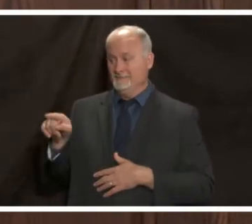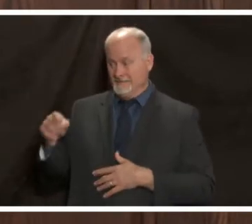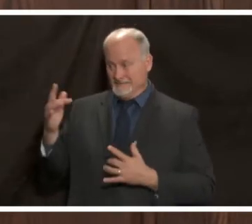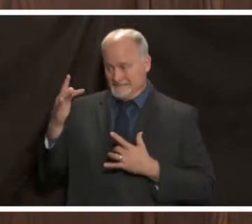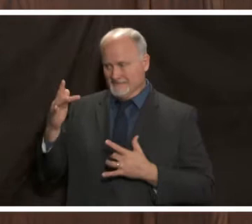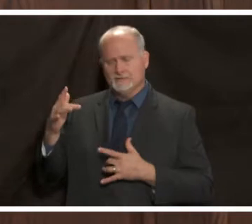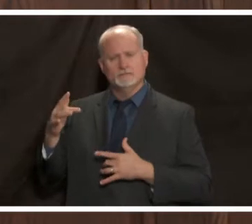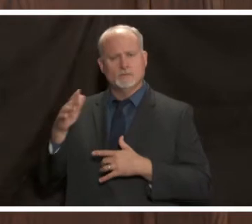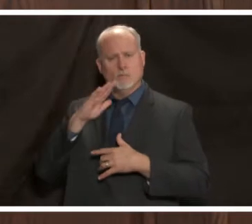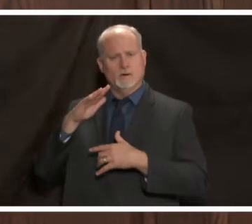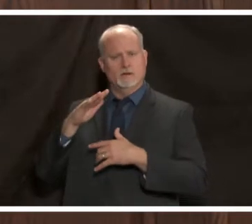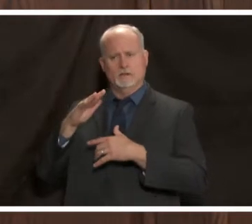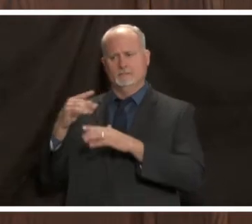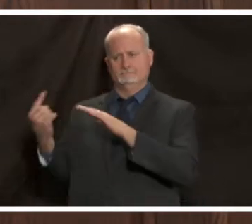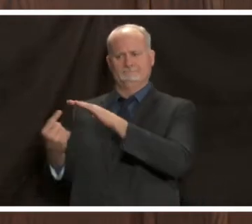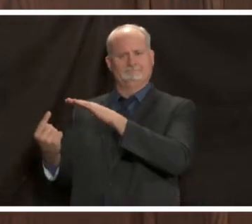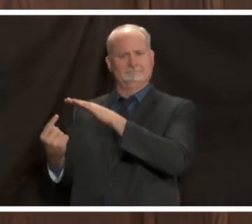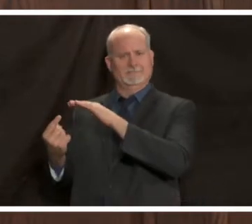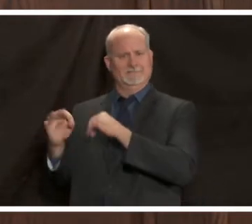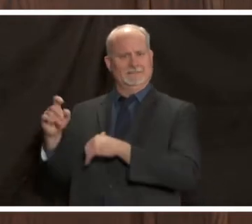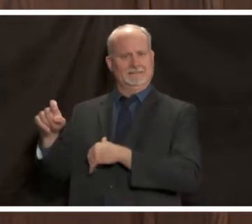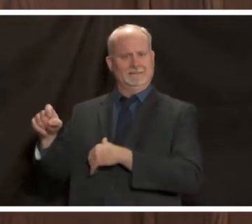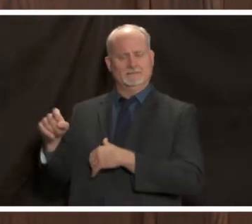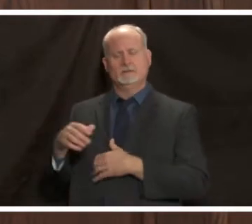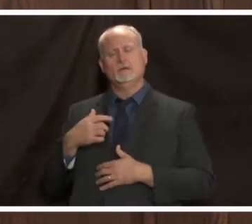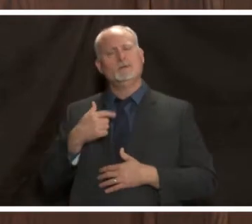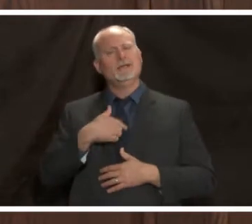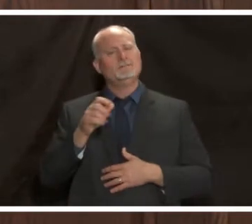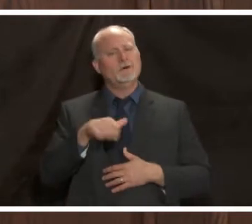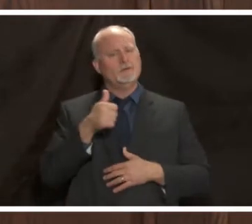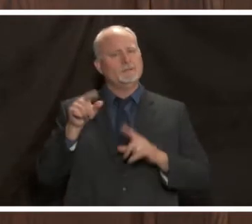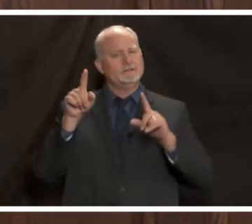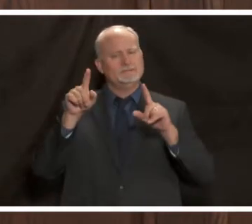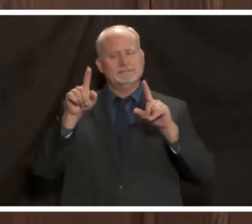and we have an aggressive testing strategy to test and quickly control spread of the disease